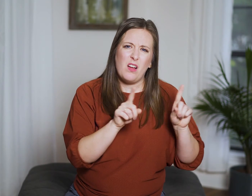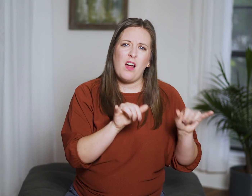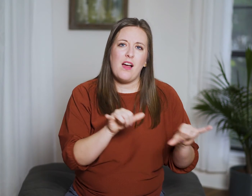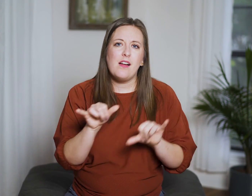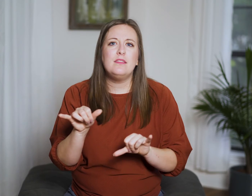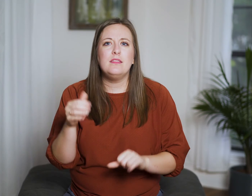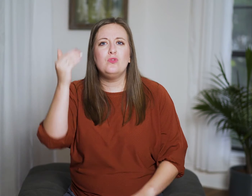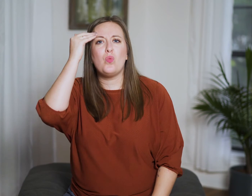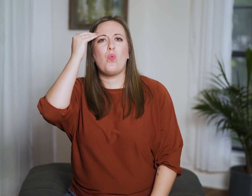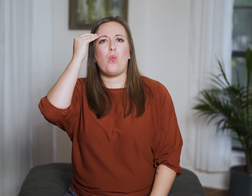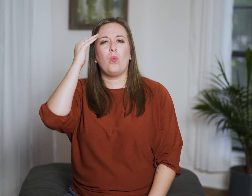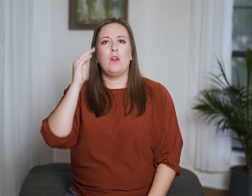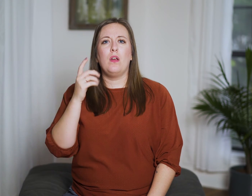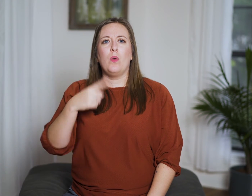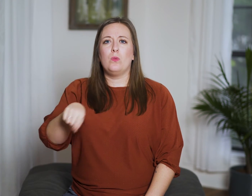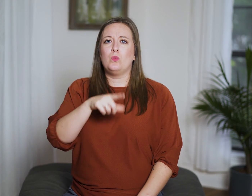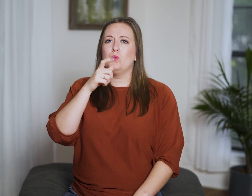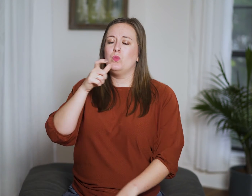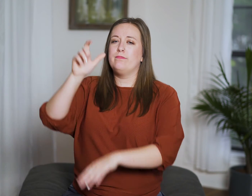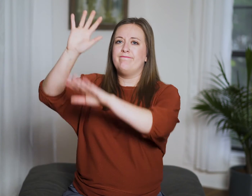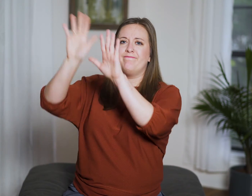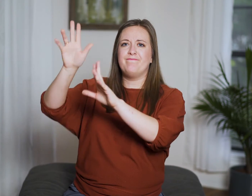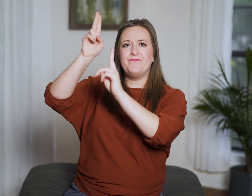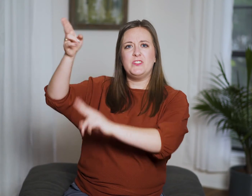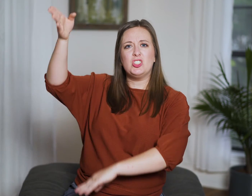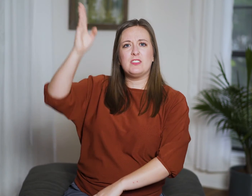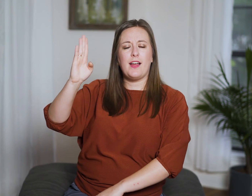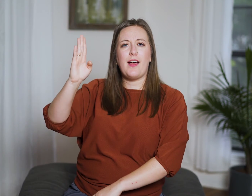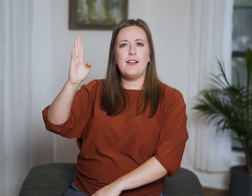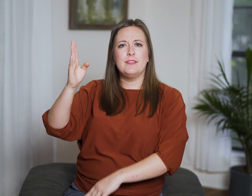yet I know that it will be well with those who fear God,